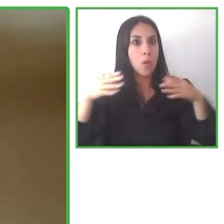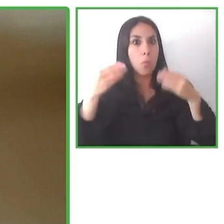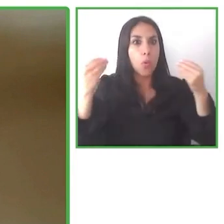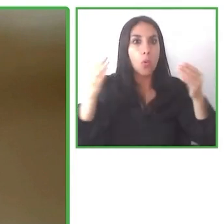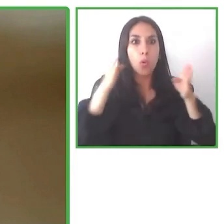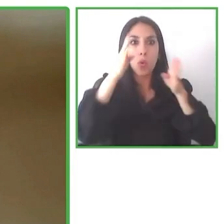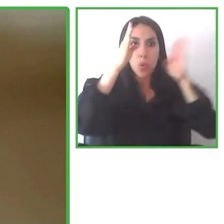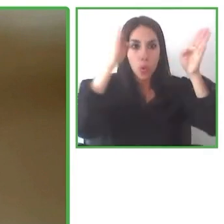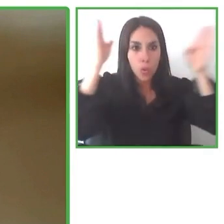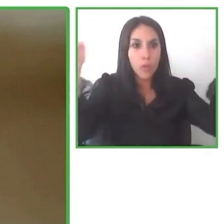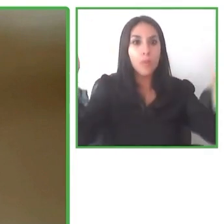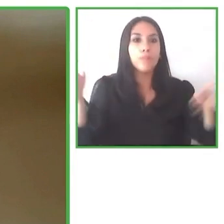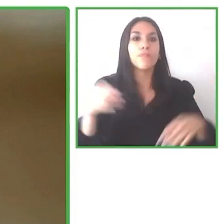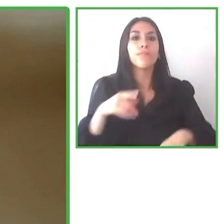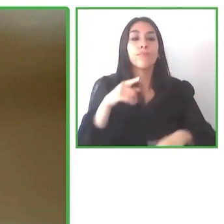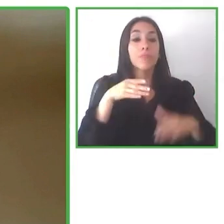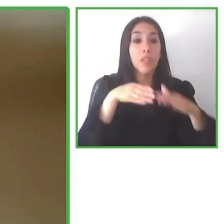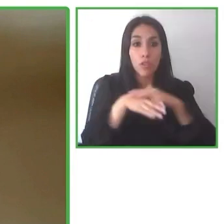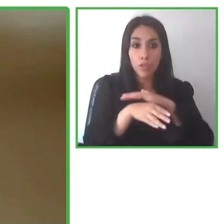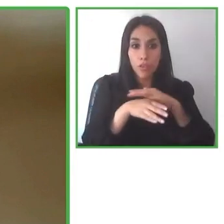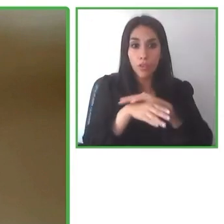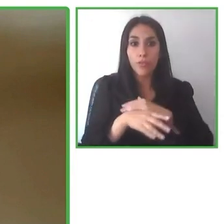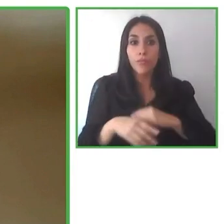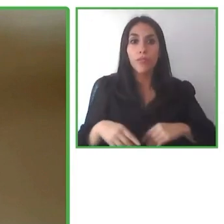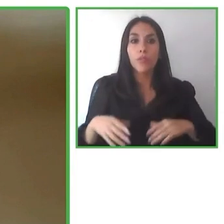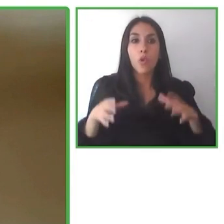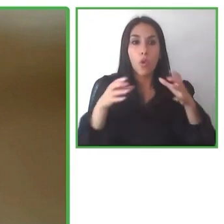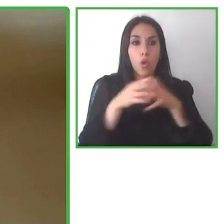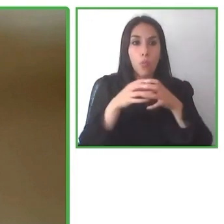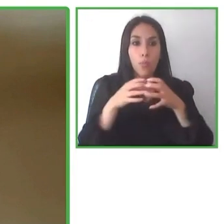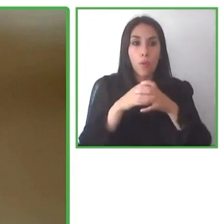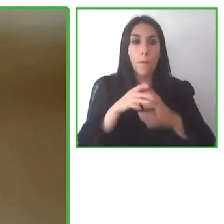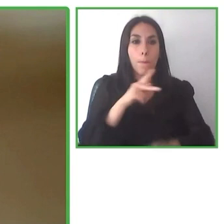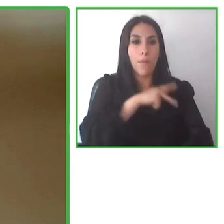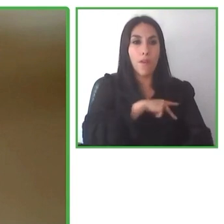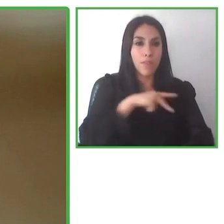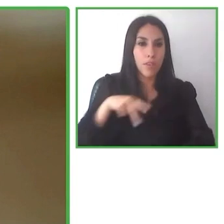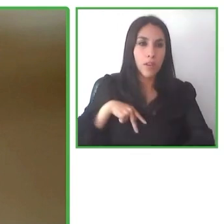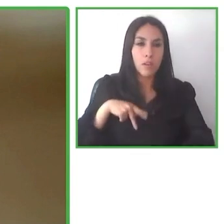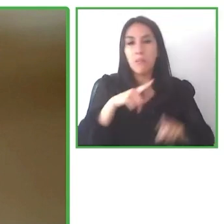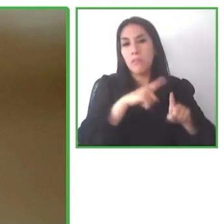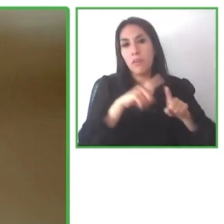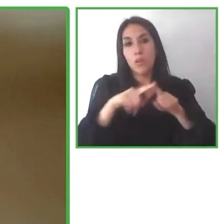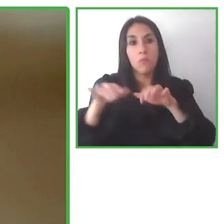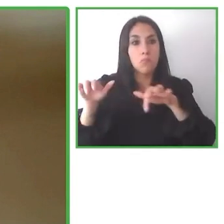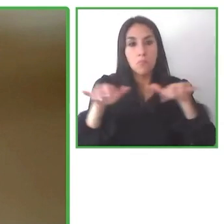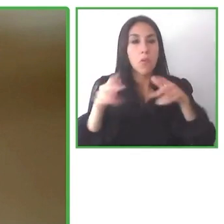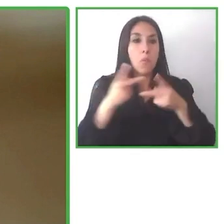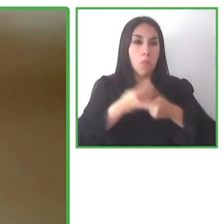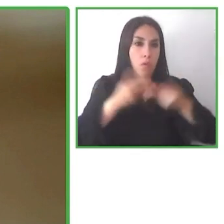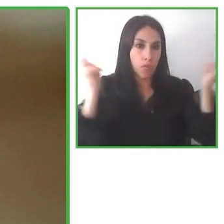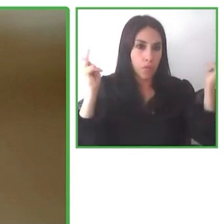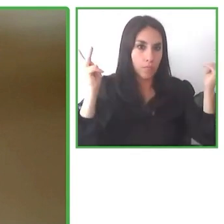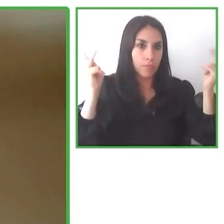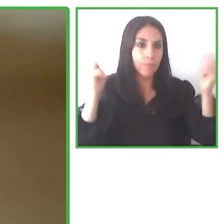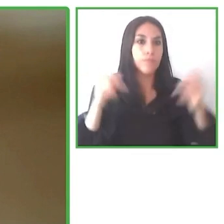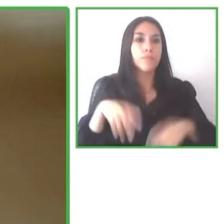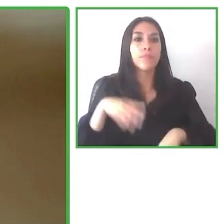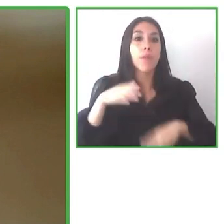to provide different accessible options. Bastienne is also an entrepreneur.